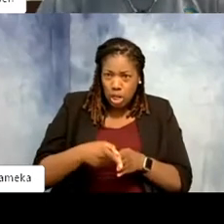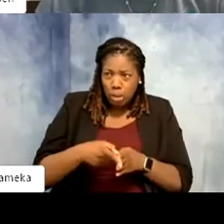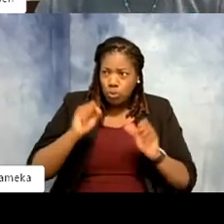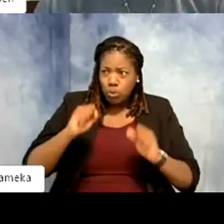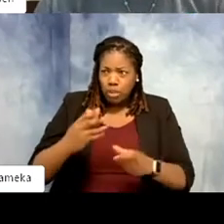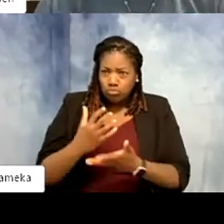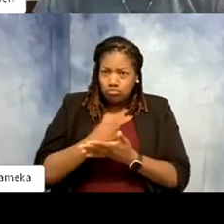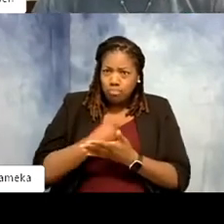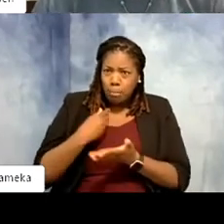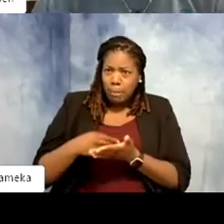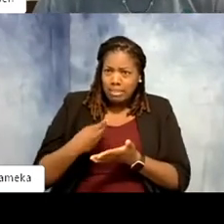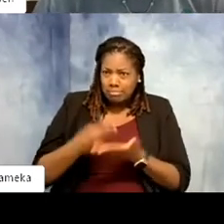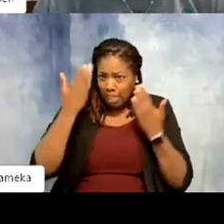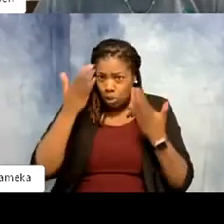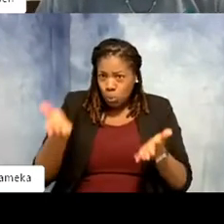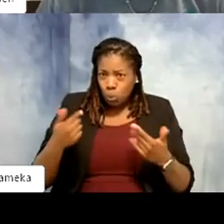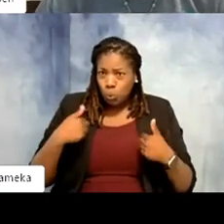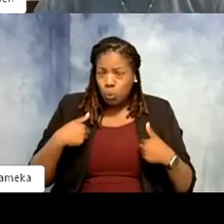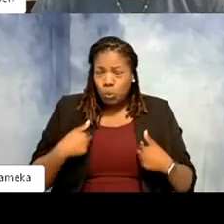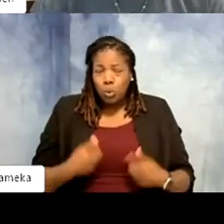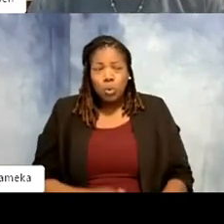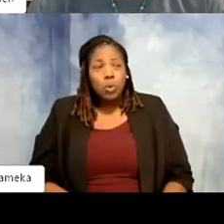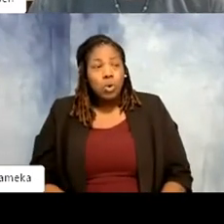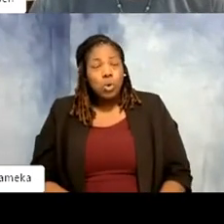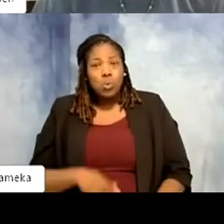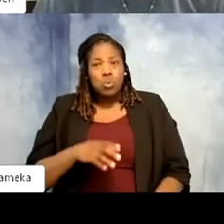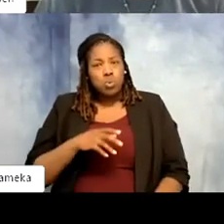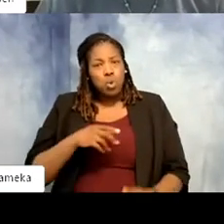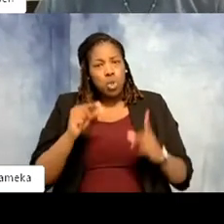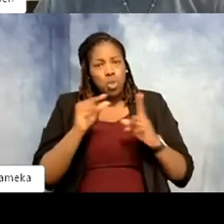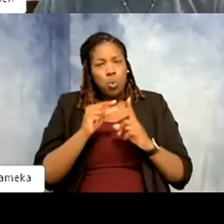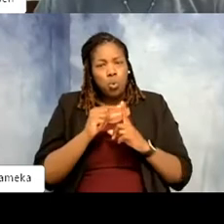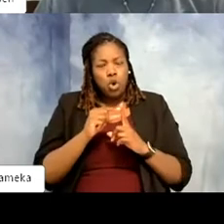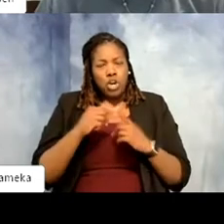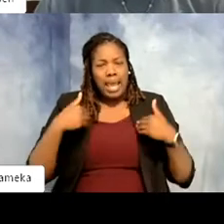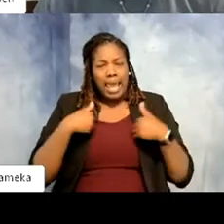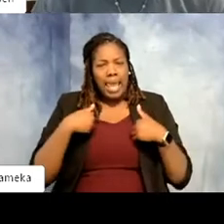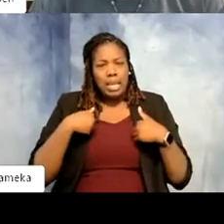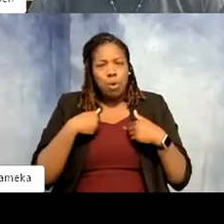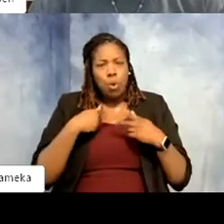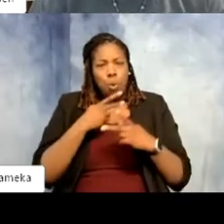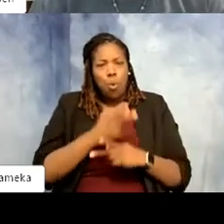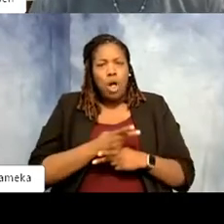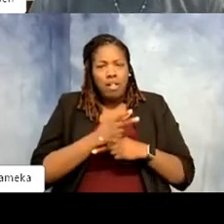Shellie: Yeah so we mentioned this word animal welfare. What is animal welfare? Can you give us a little